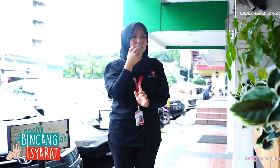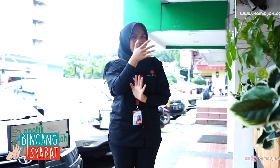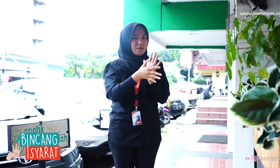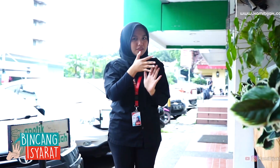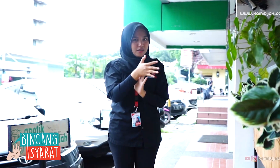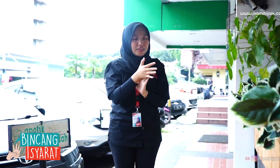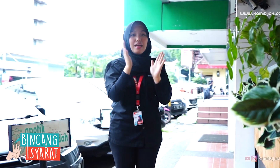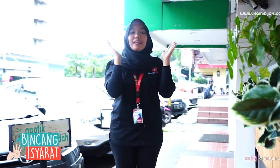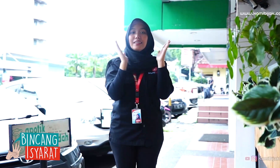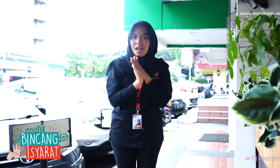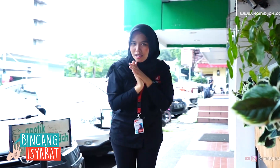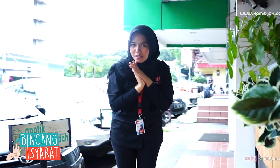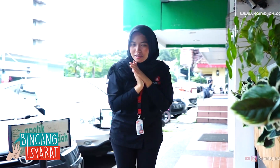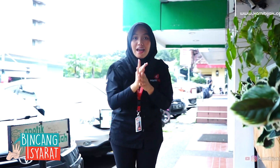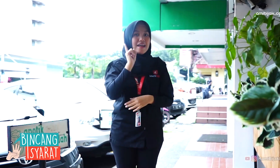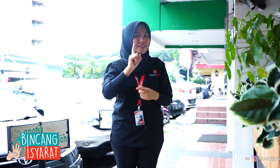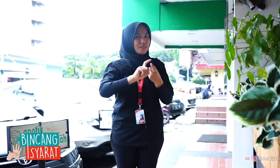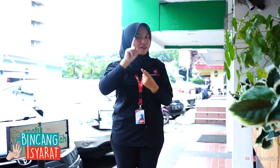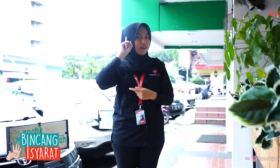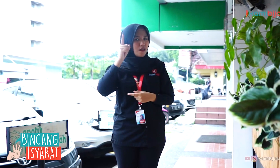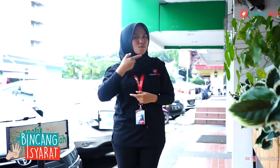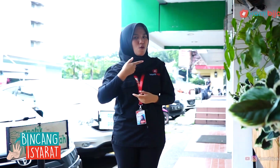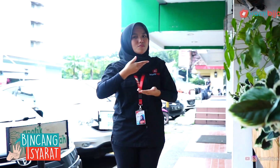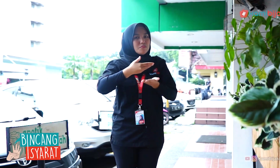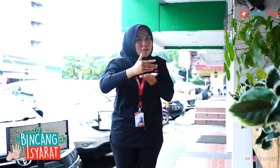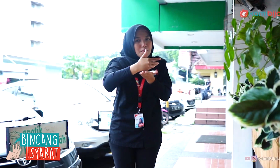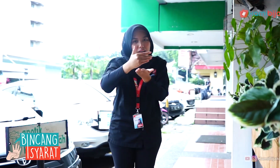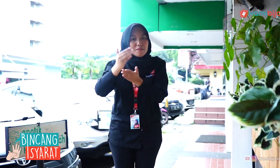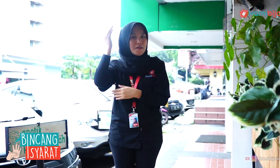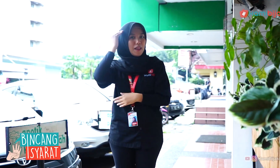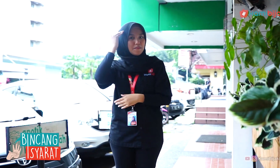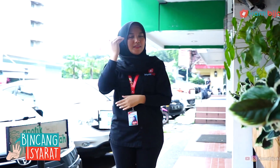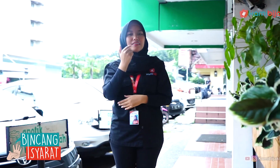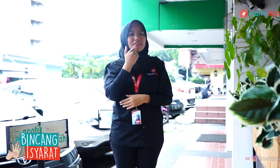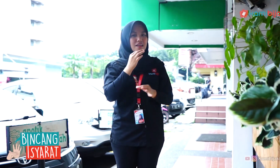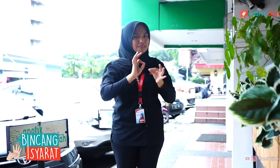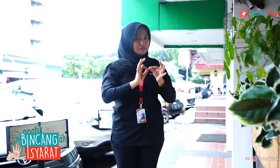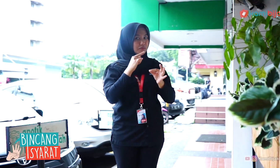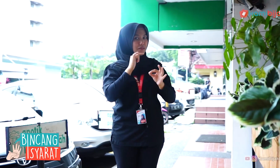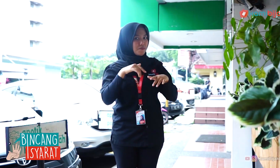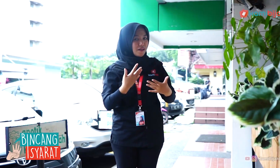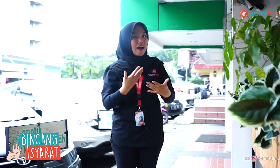About sign language, Hearing person who want to share JBI's experience.